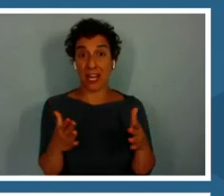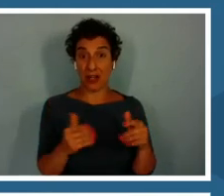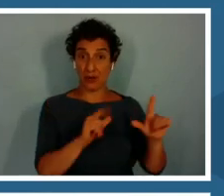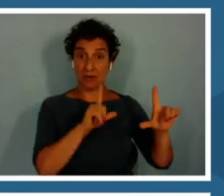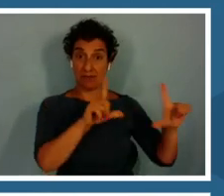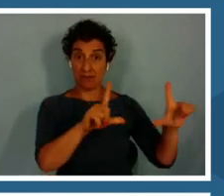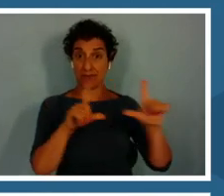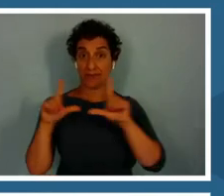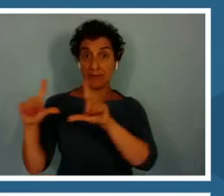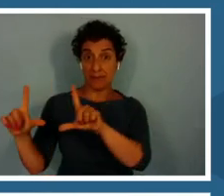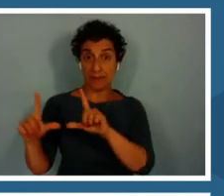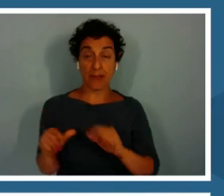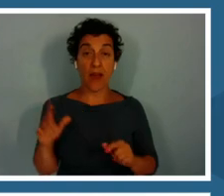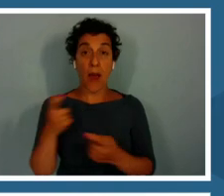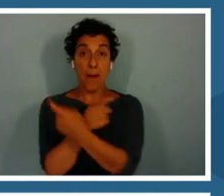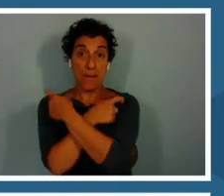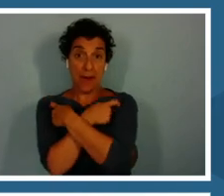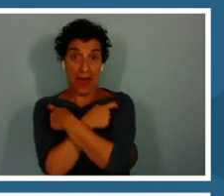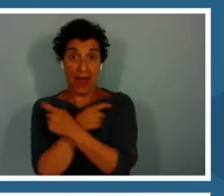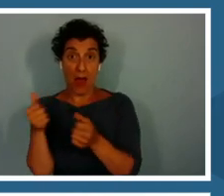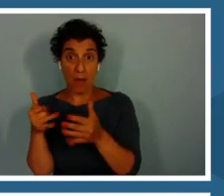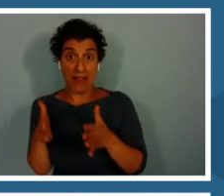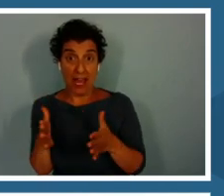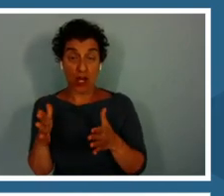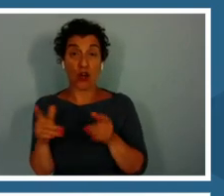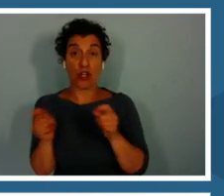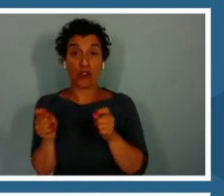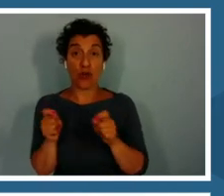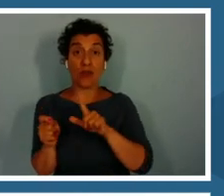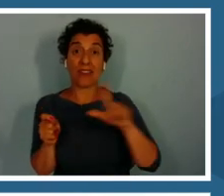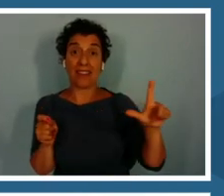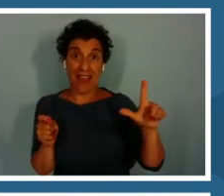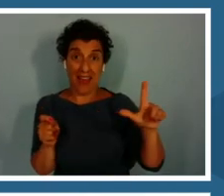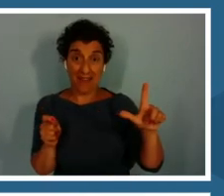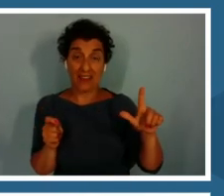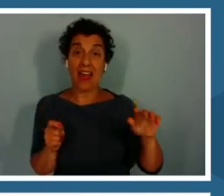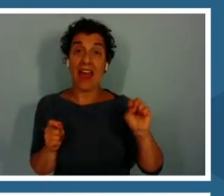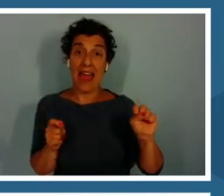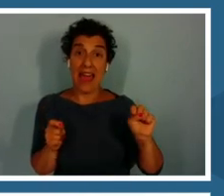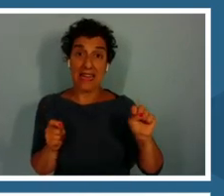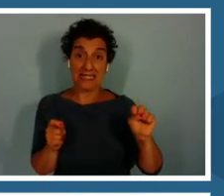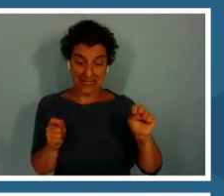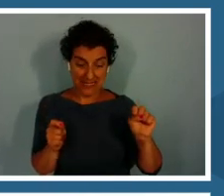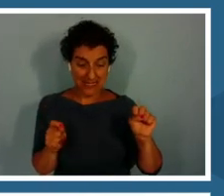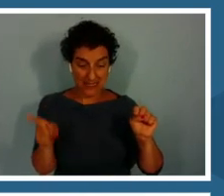The bat player will control the left side by pressing the S key to move things forward.